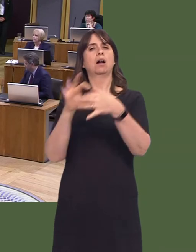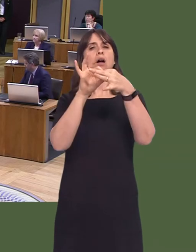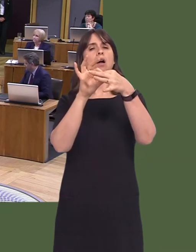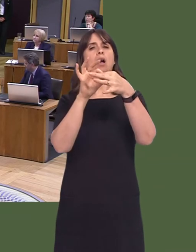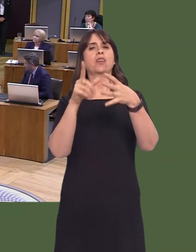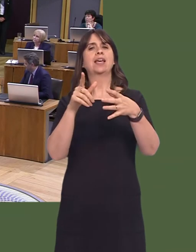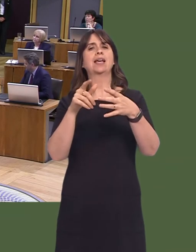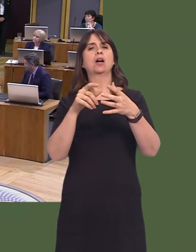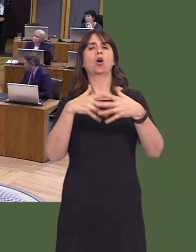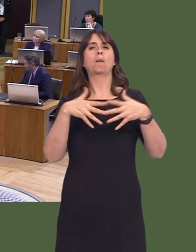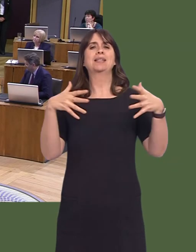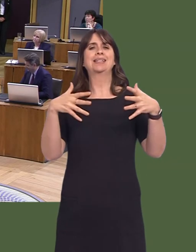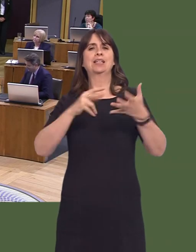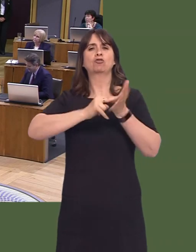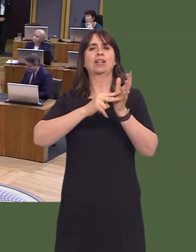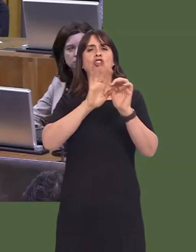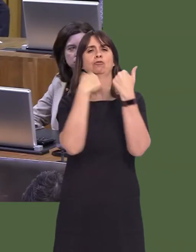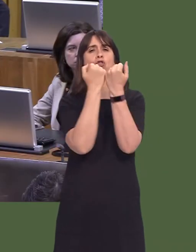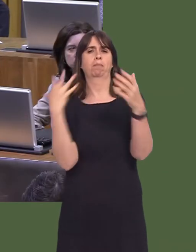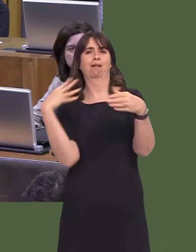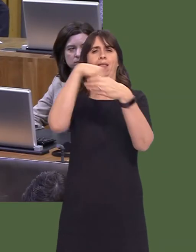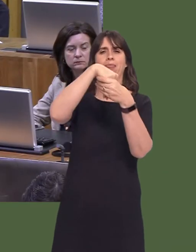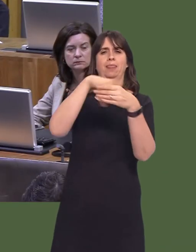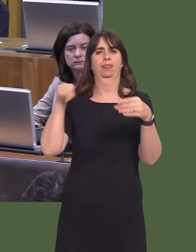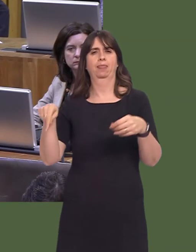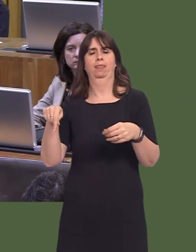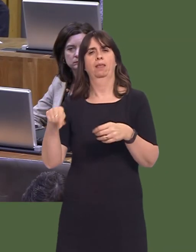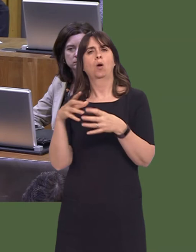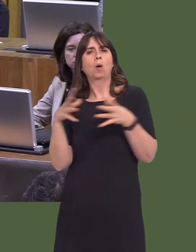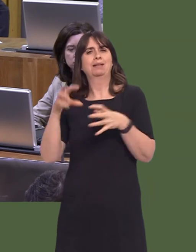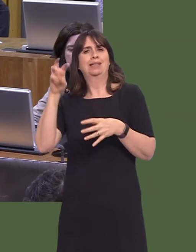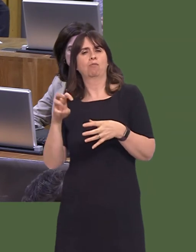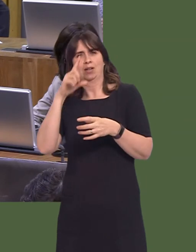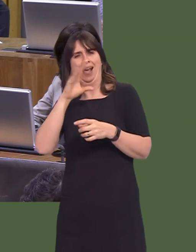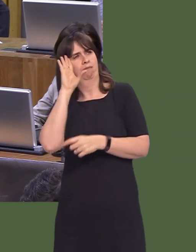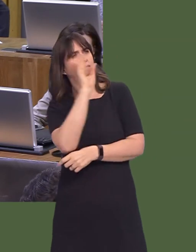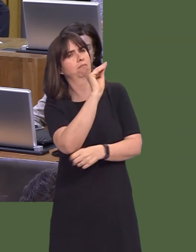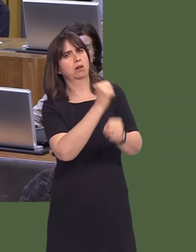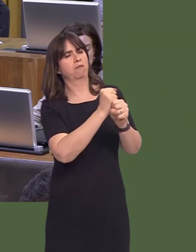strategy group, so they are able to inform Government of what they think is the best